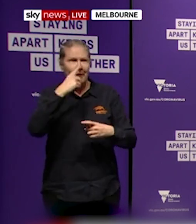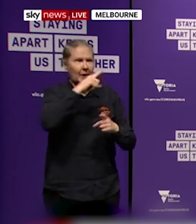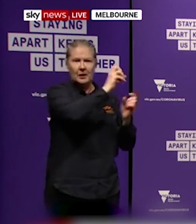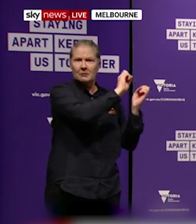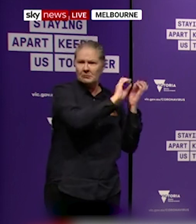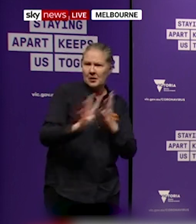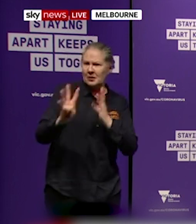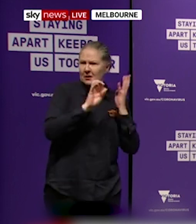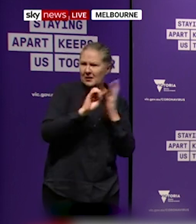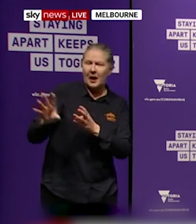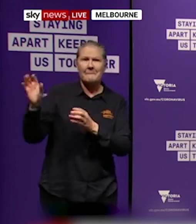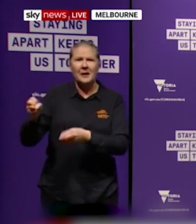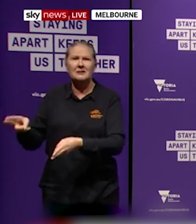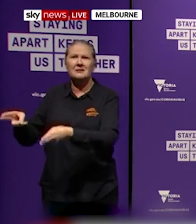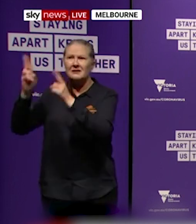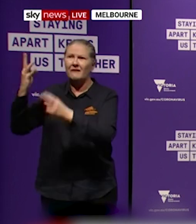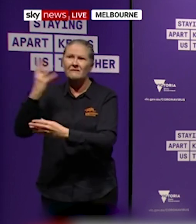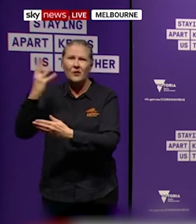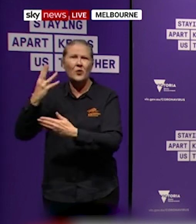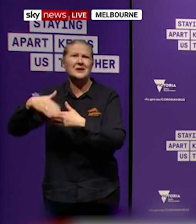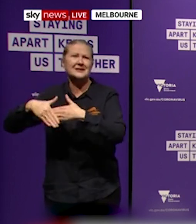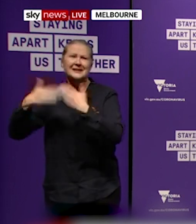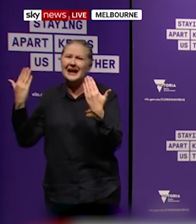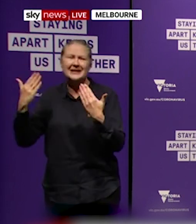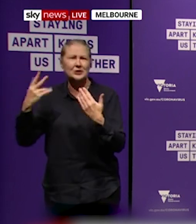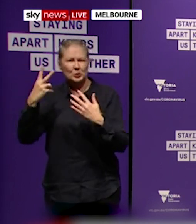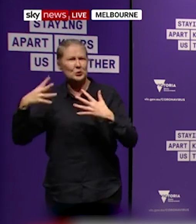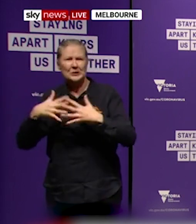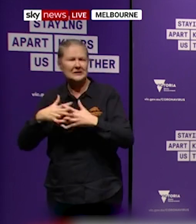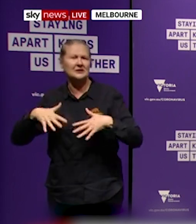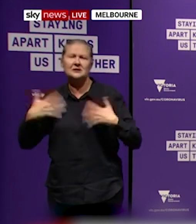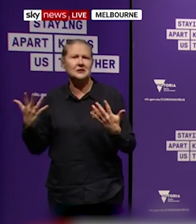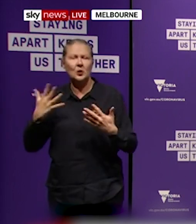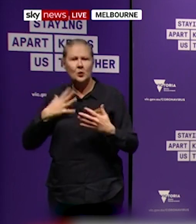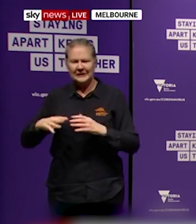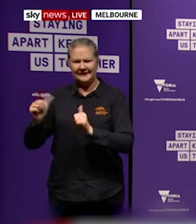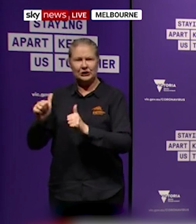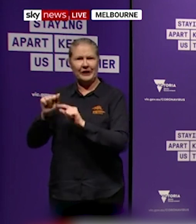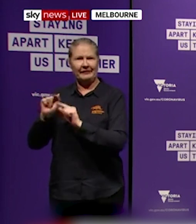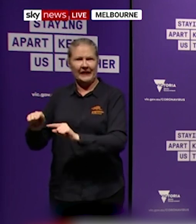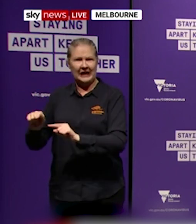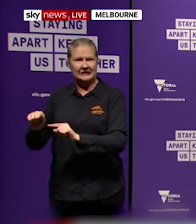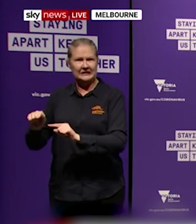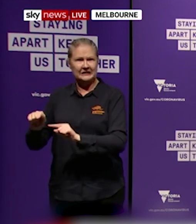persons for the period of two weeks. And that's a function of both the announcements I've made today following that genomic testing.